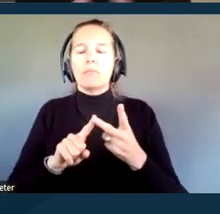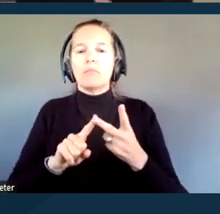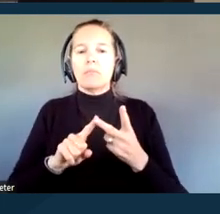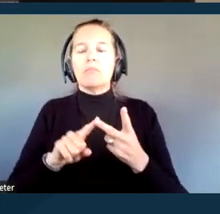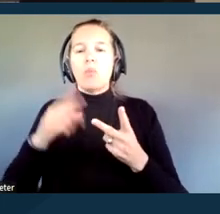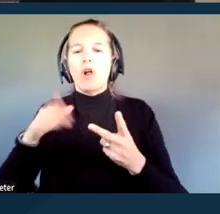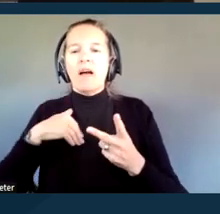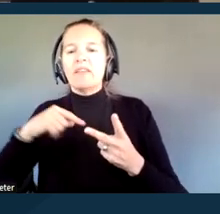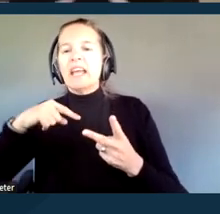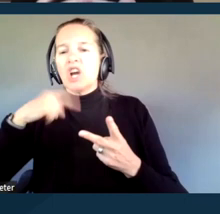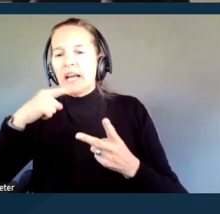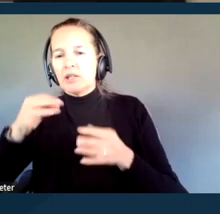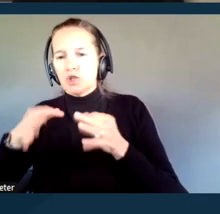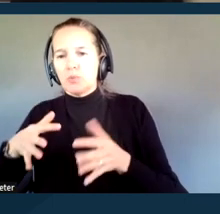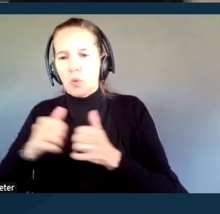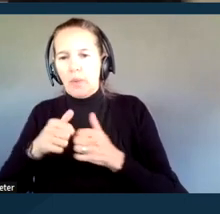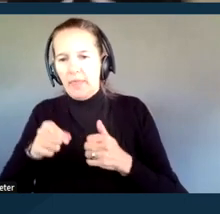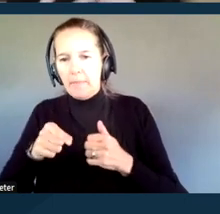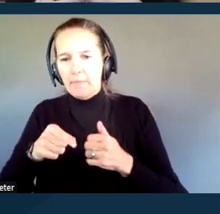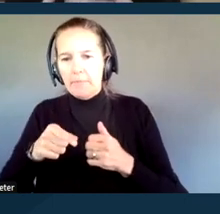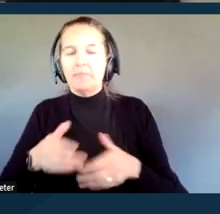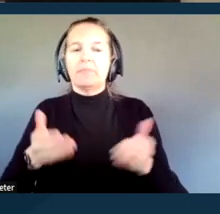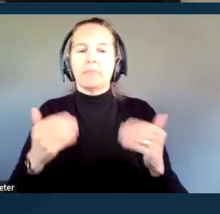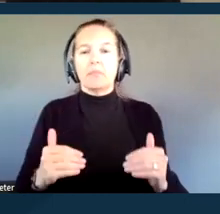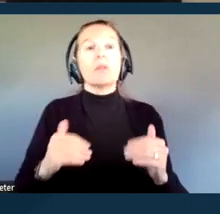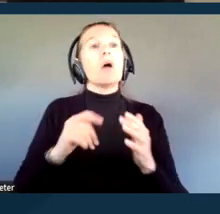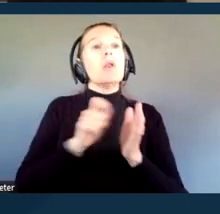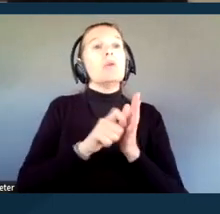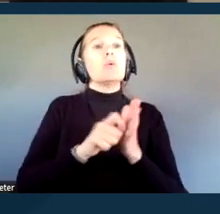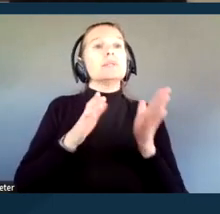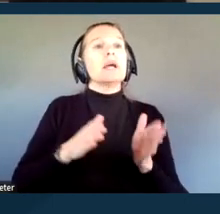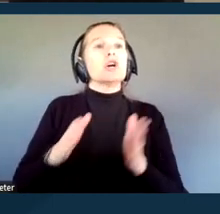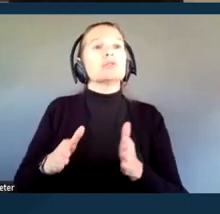with them. Notetakers, written materials and exchange of written notes,